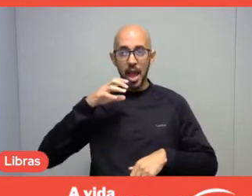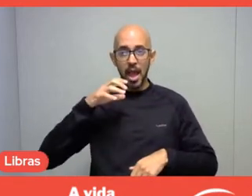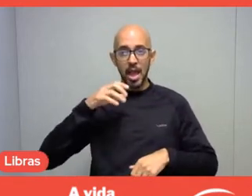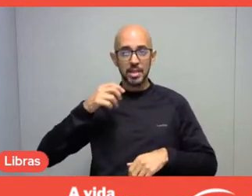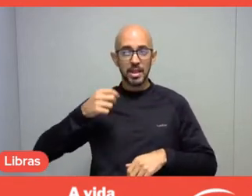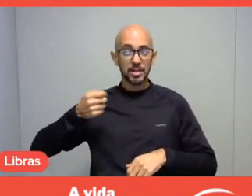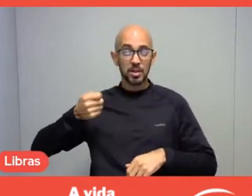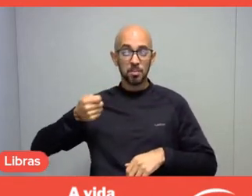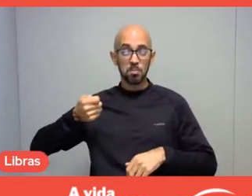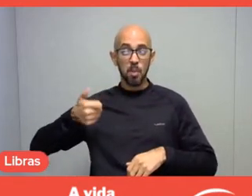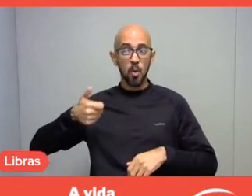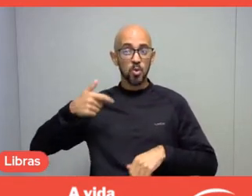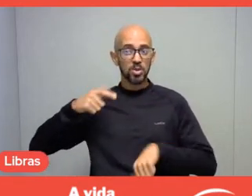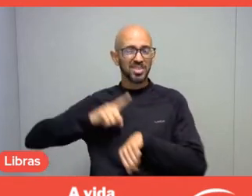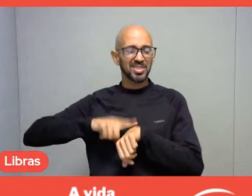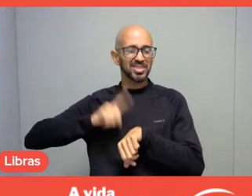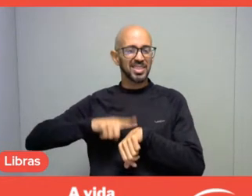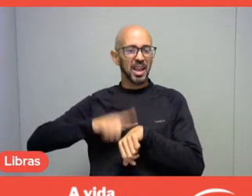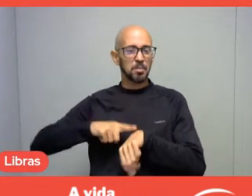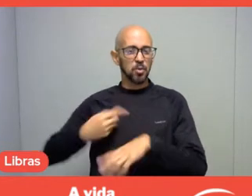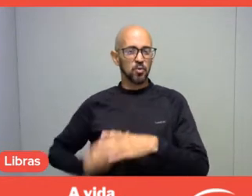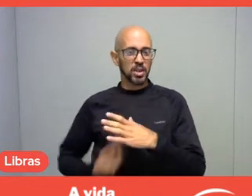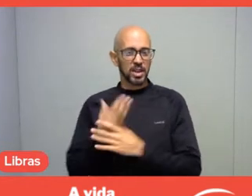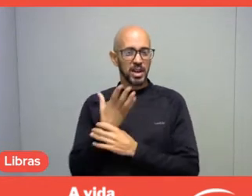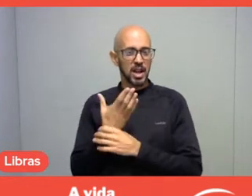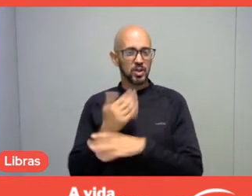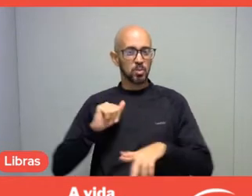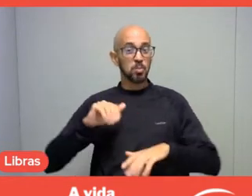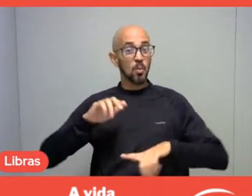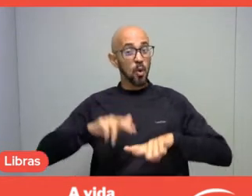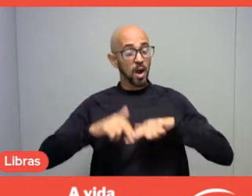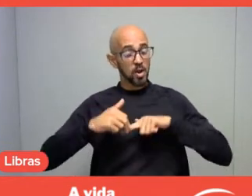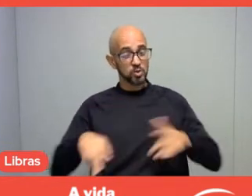that only obtained its meaning because of professionals. Leisure has always been leisure.